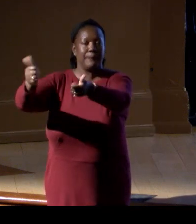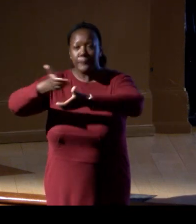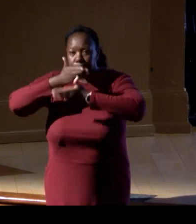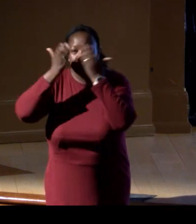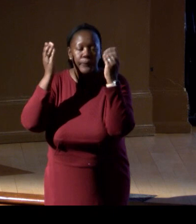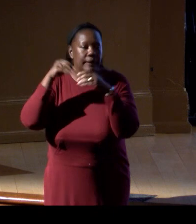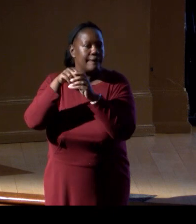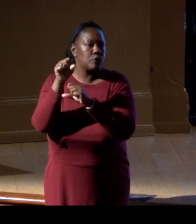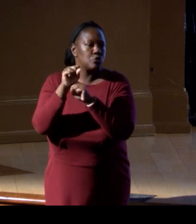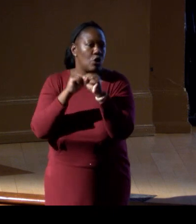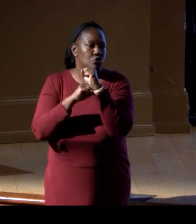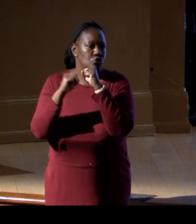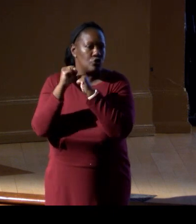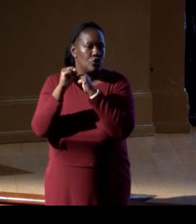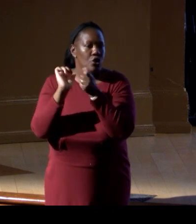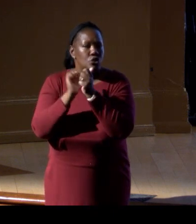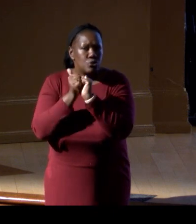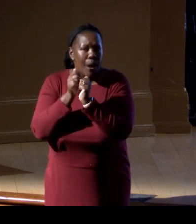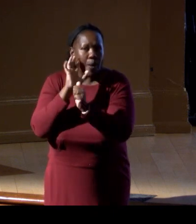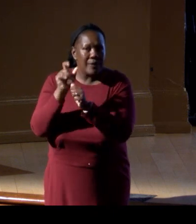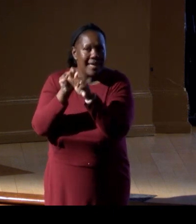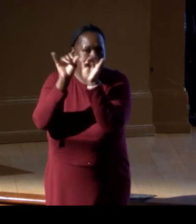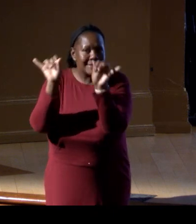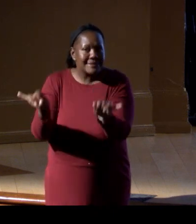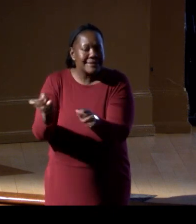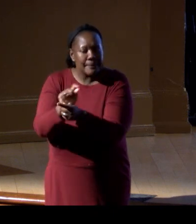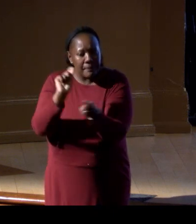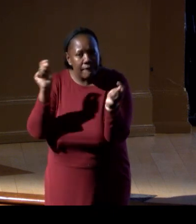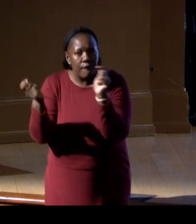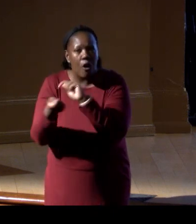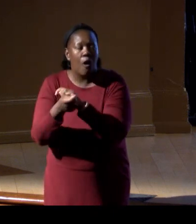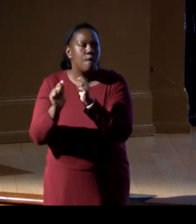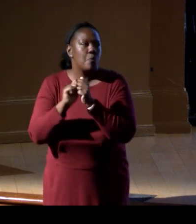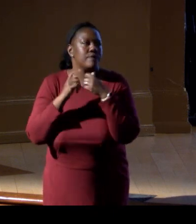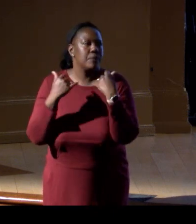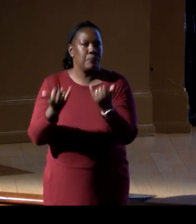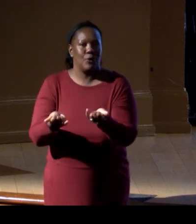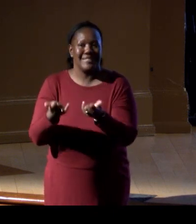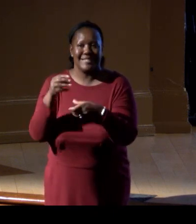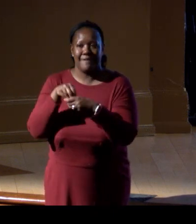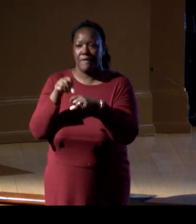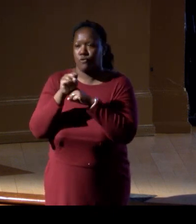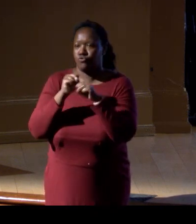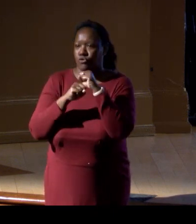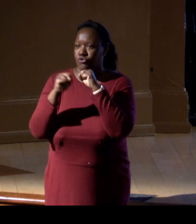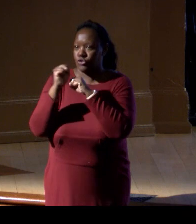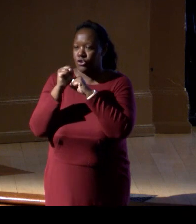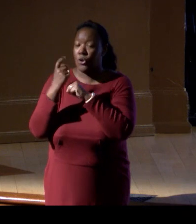So how is that system gonna evolve with the presence of infrastructure? We've learned over the decades